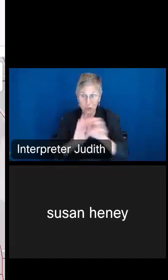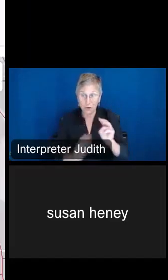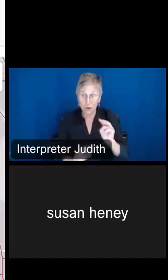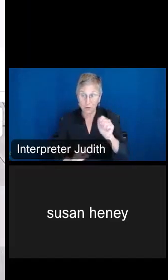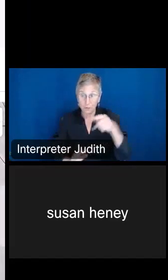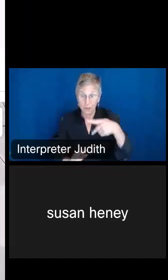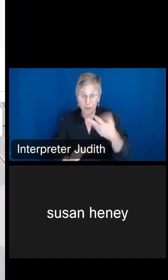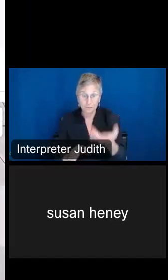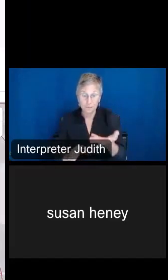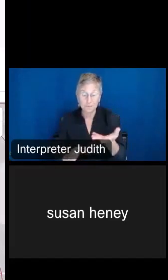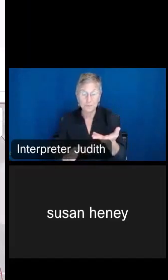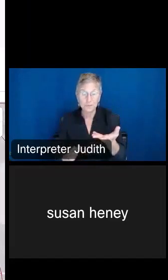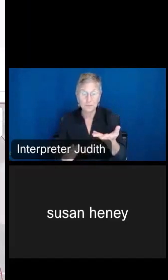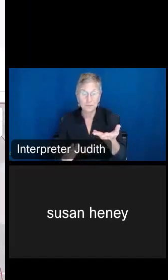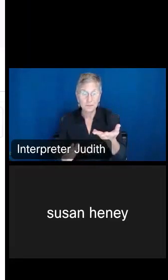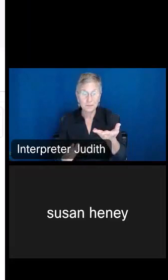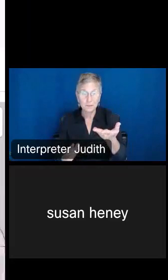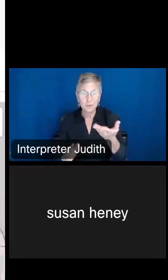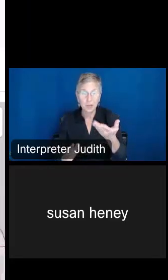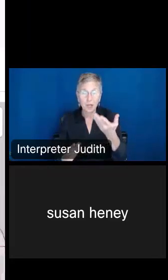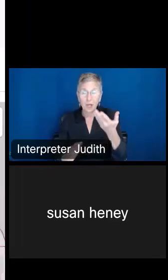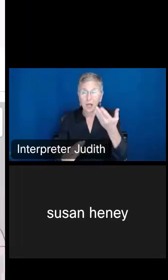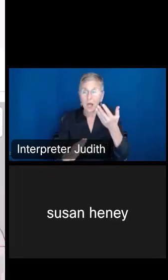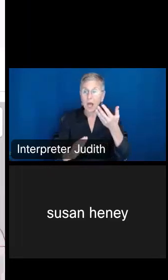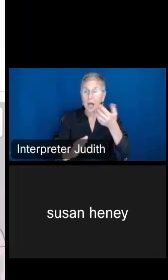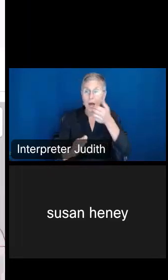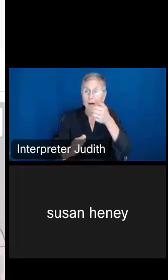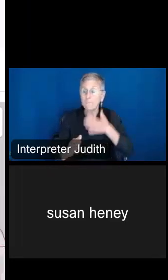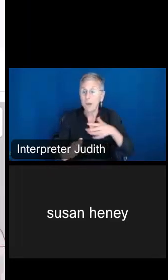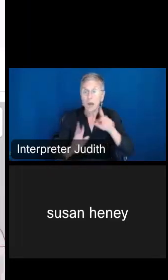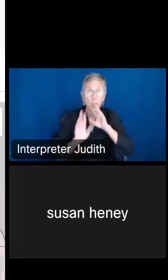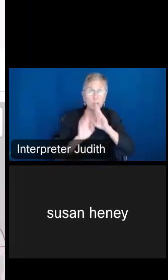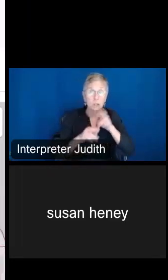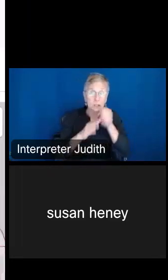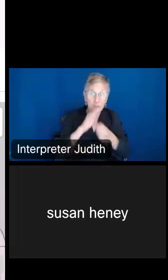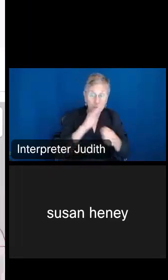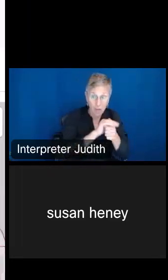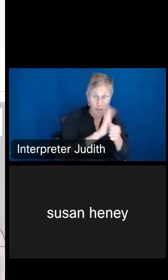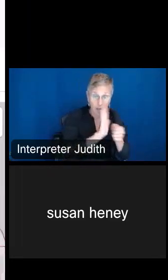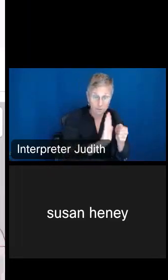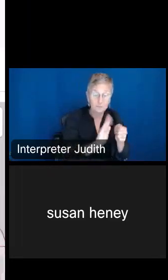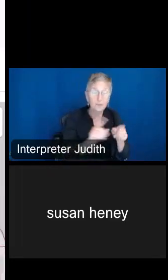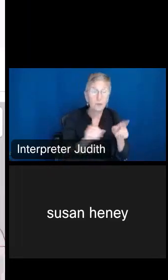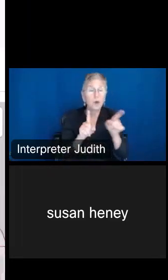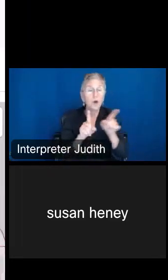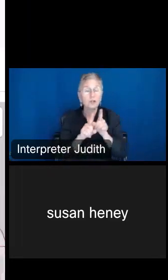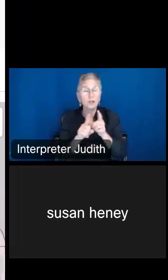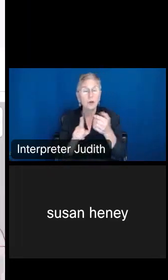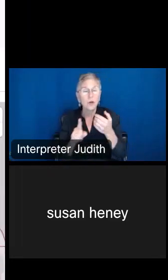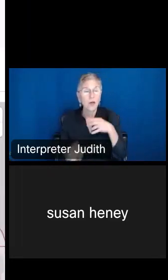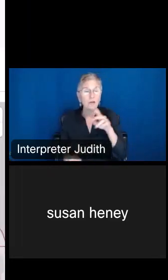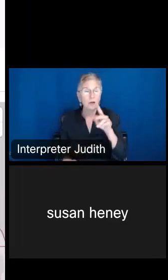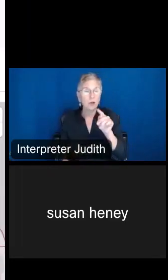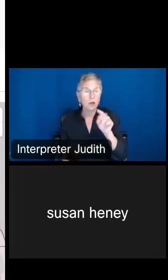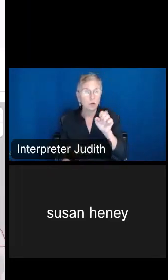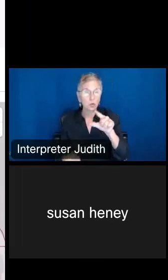to hide my map results here. And here, you also have a tool bar, and you see different